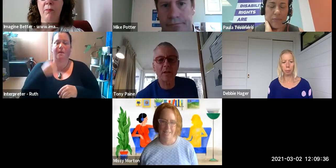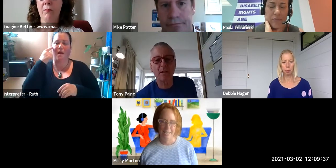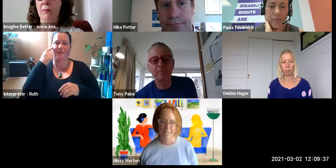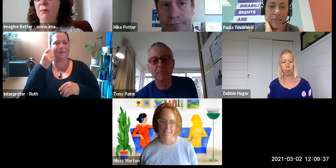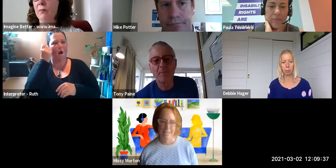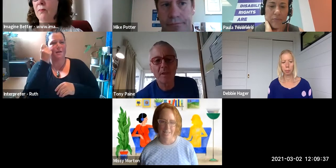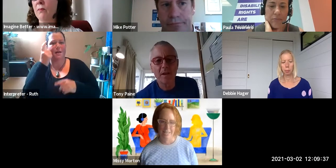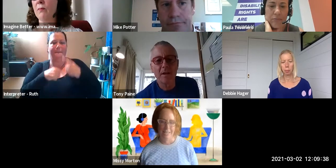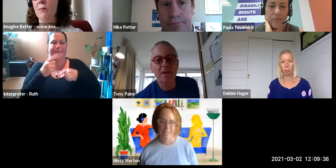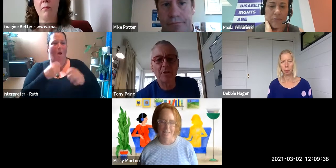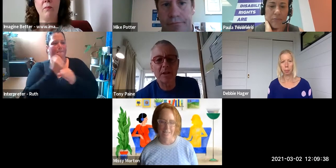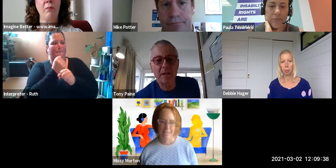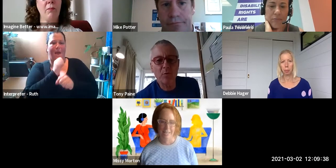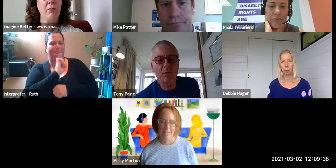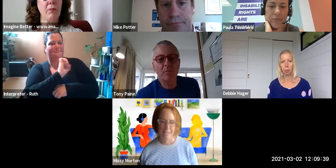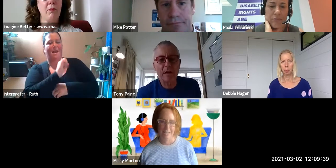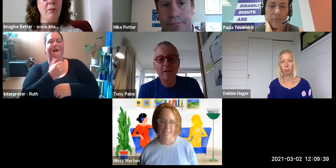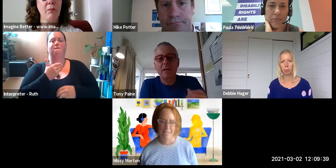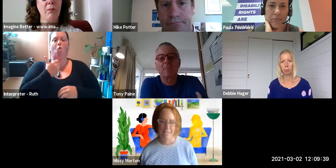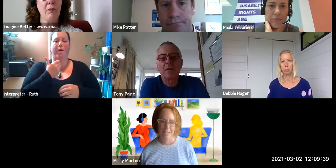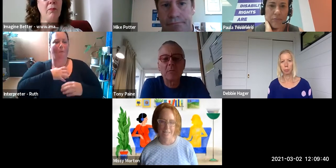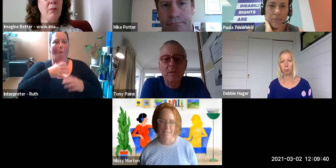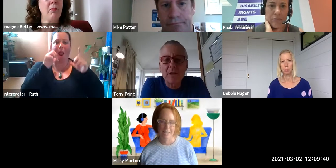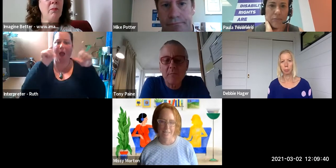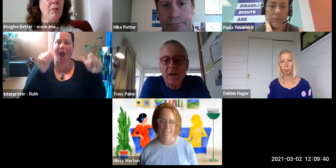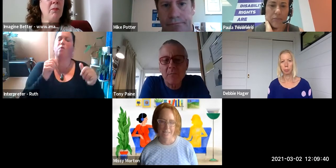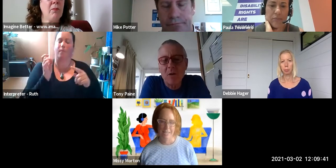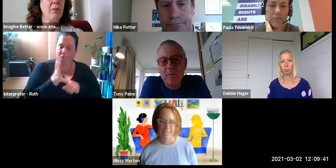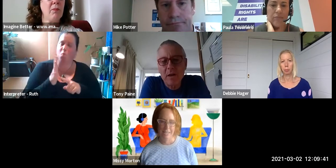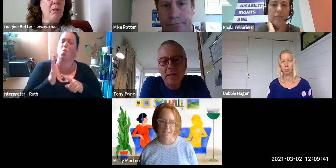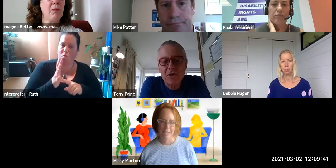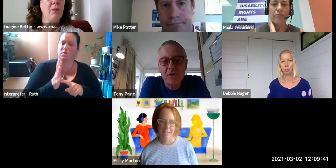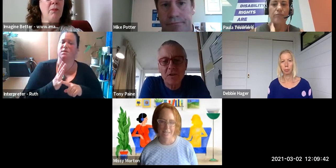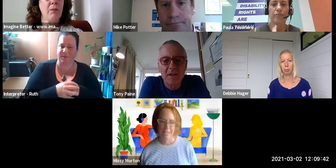is particularly important, and I think one of the things I'm hoping we might touch on.